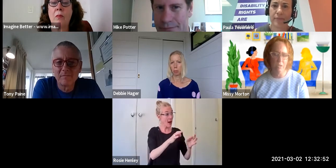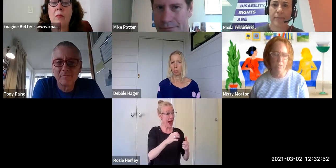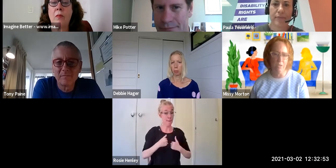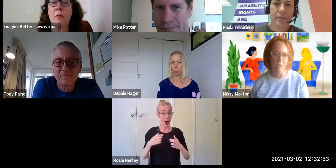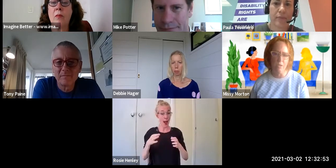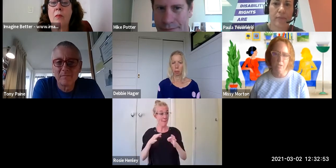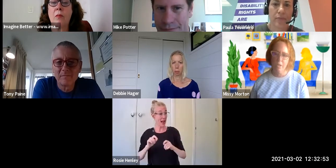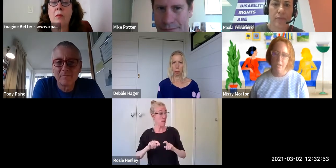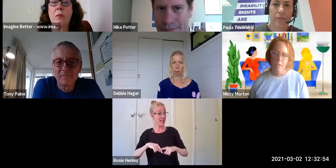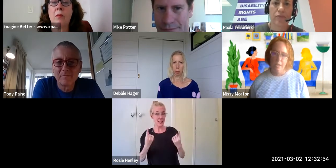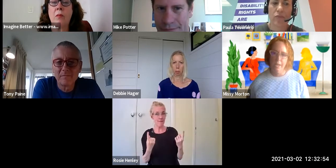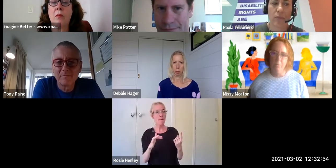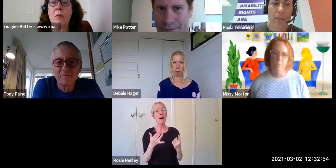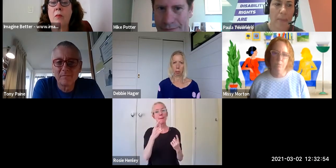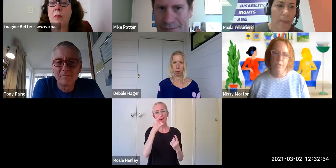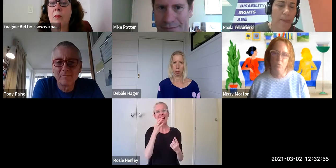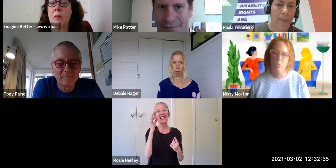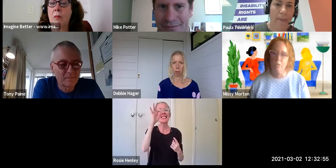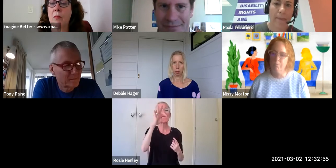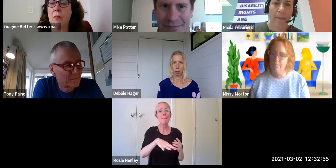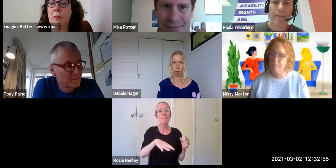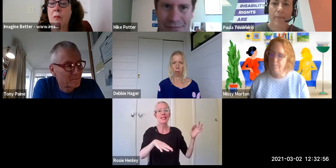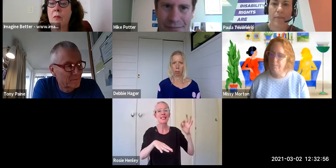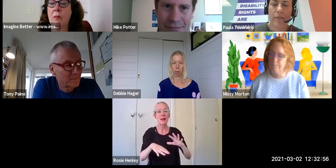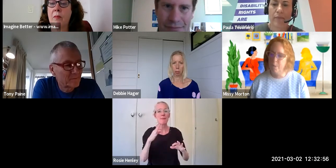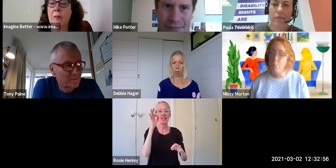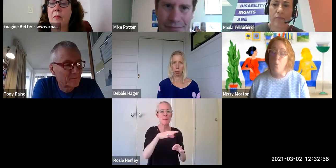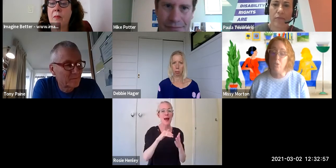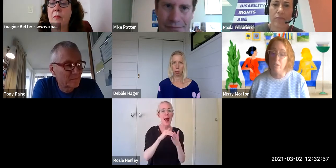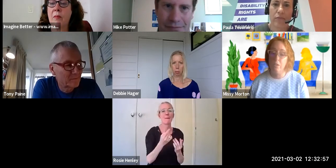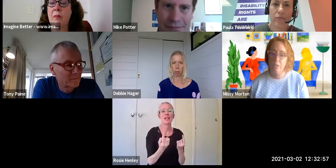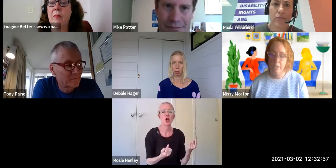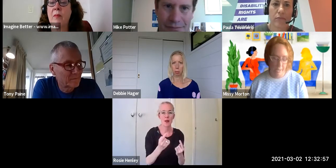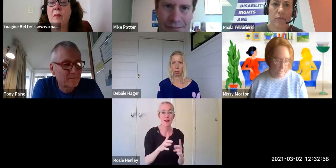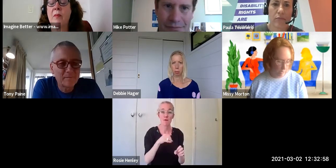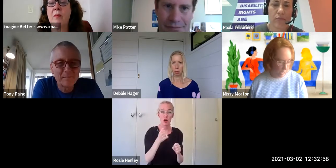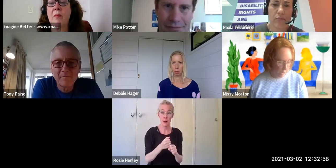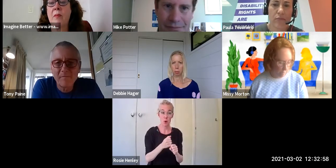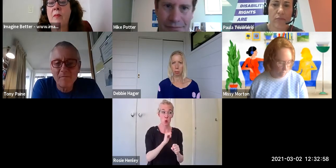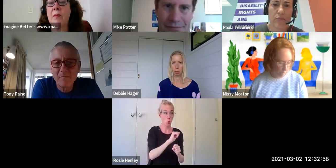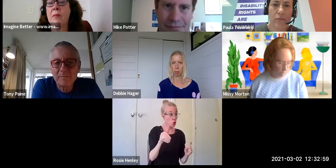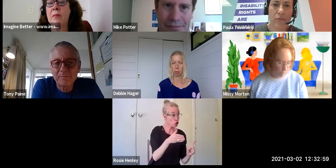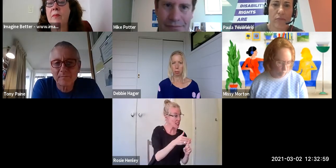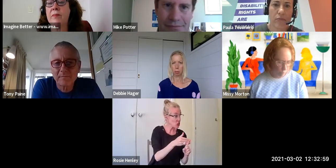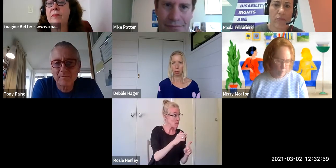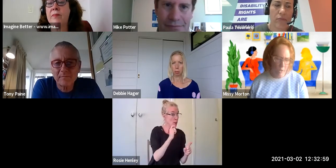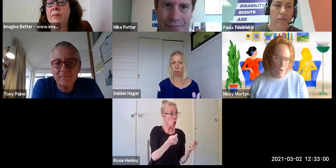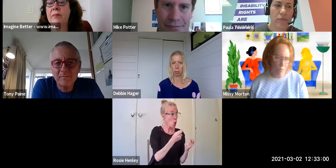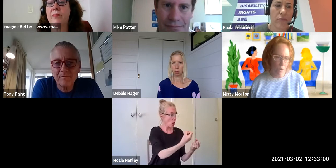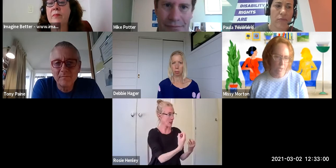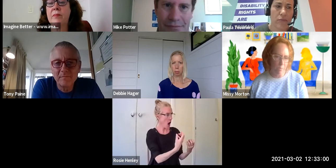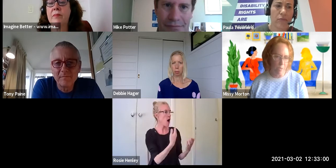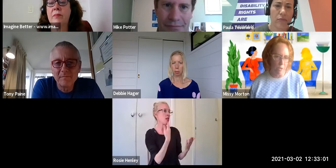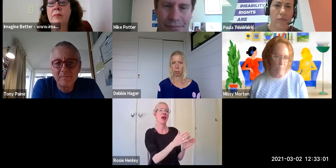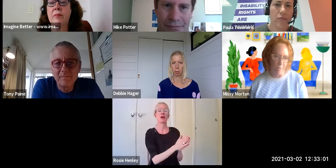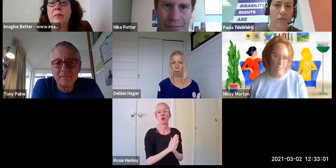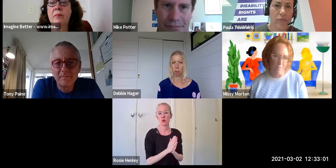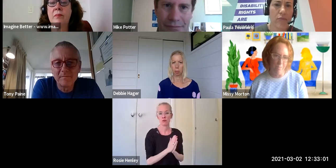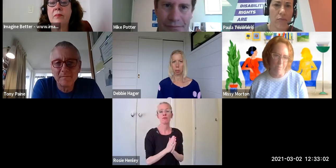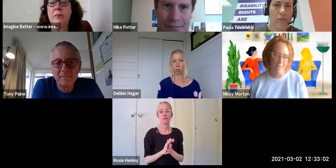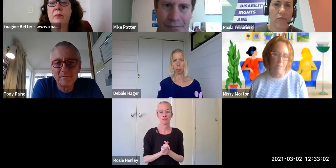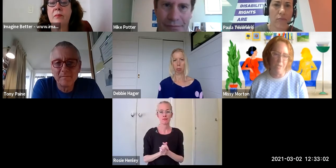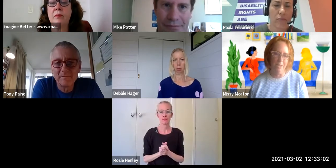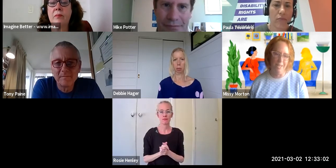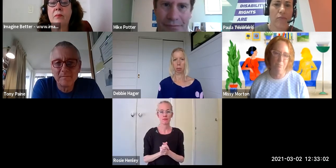I think that's really important to have. I remind them that when you like something a